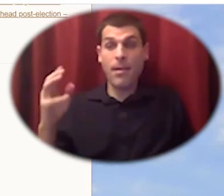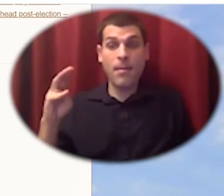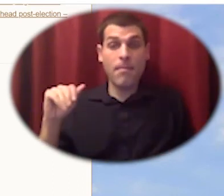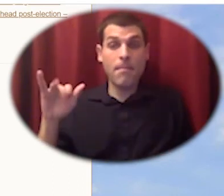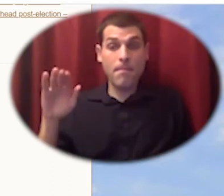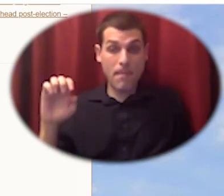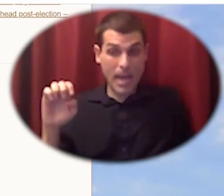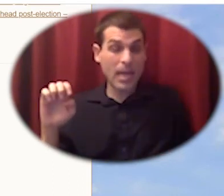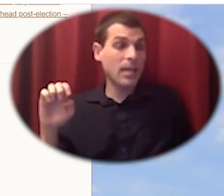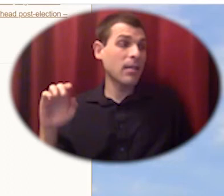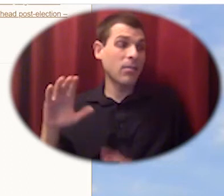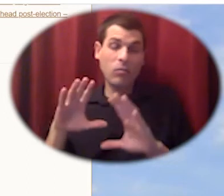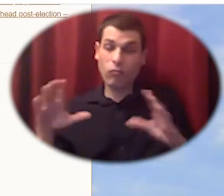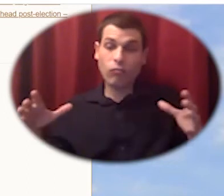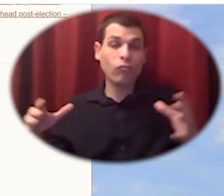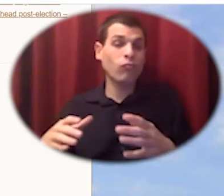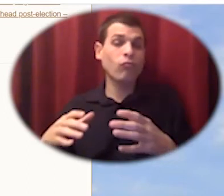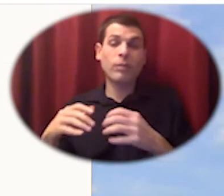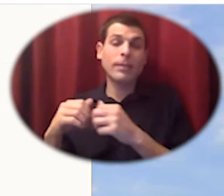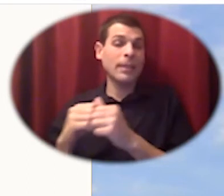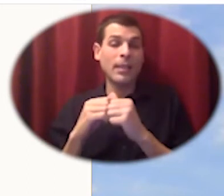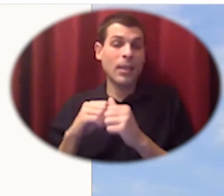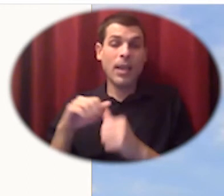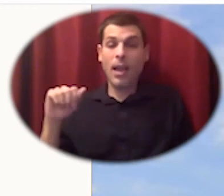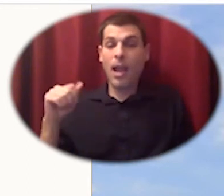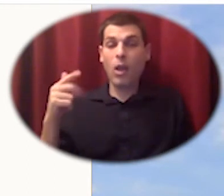agrarian trust some of those others that i mentioned and land for good